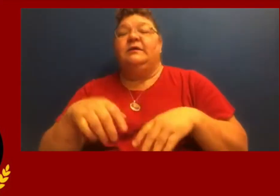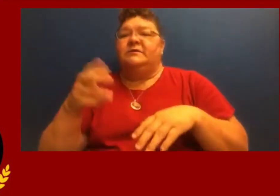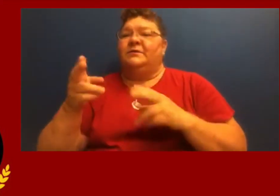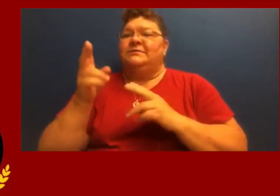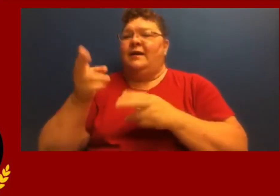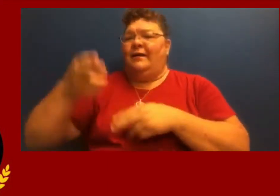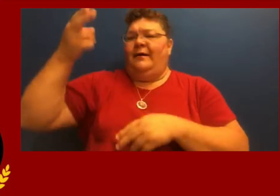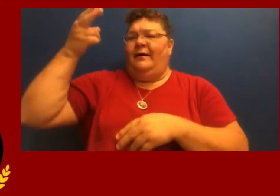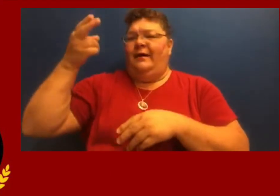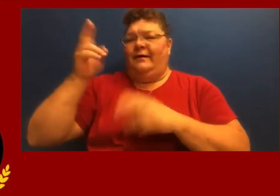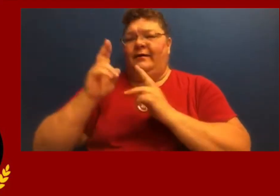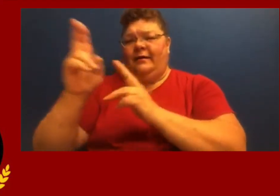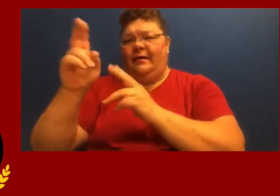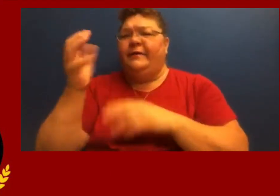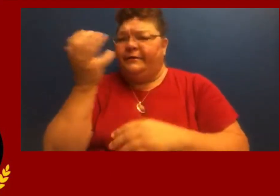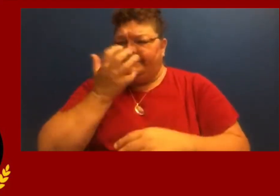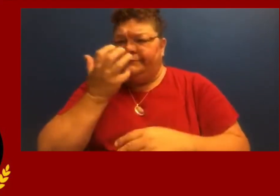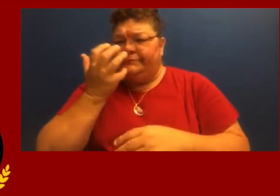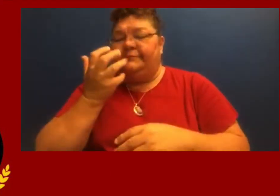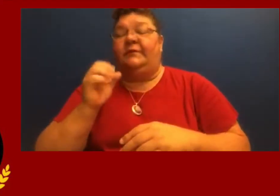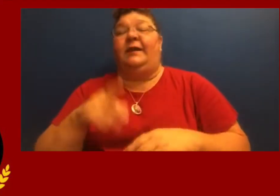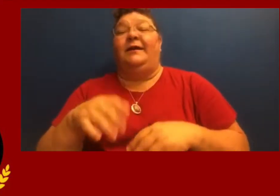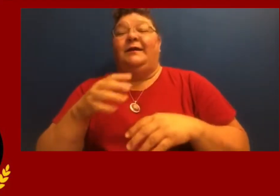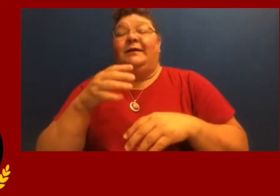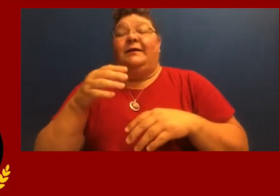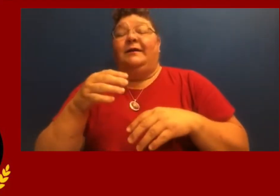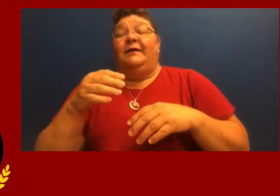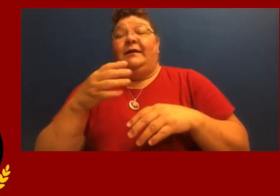It is an extremely high honor.